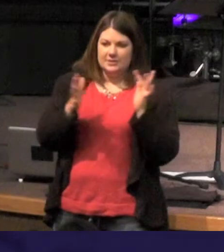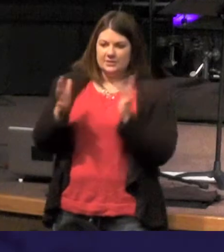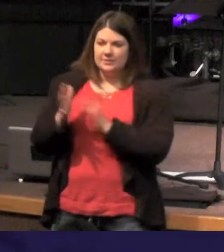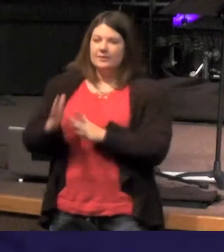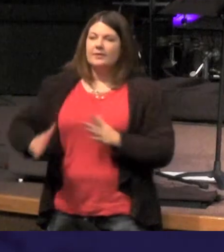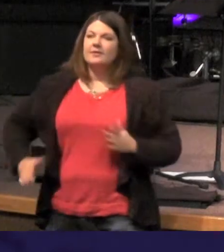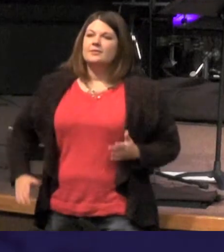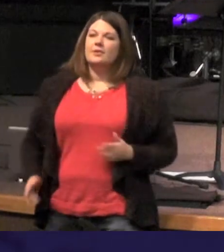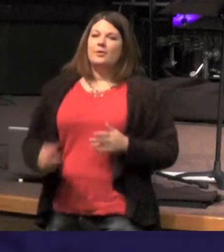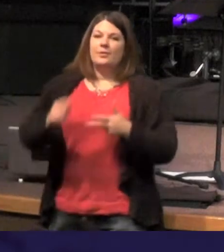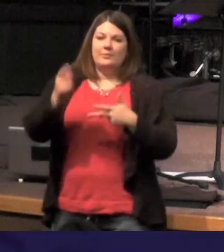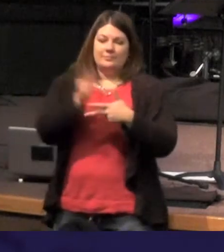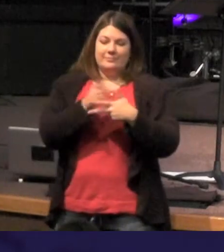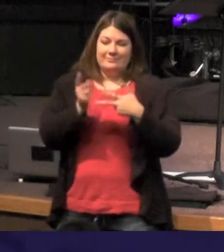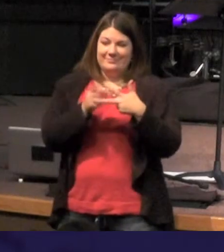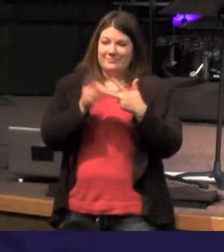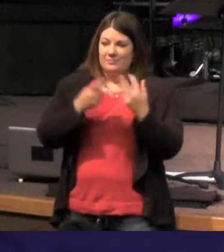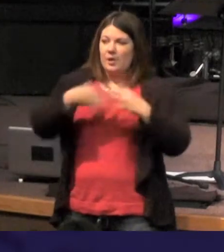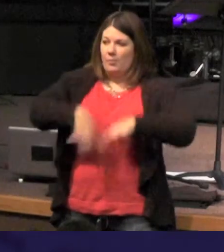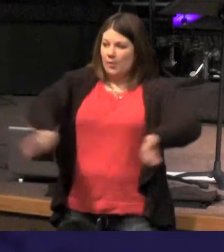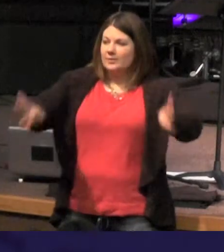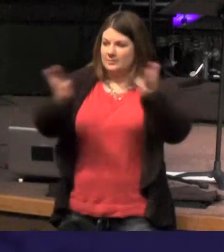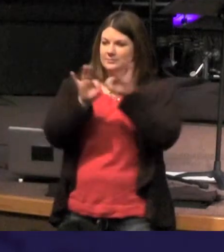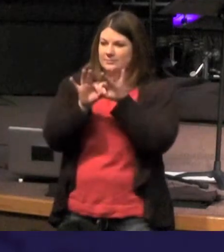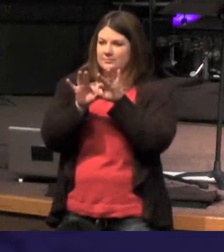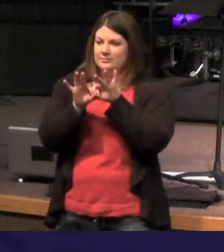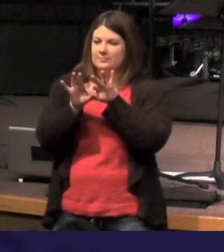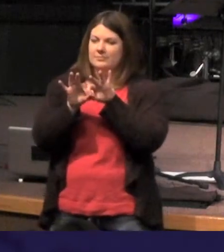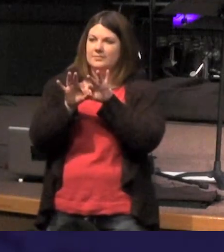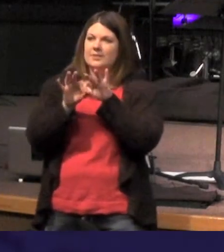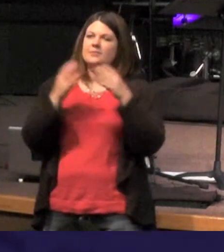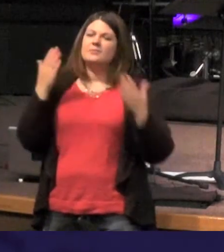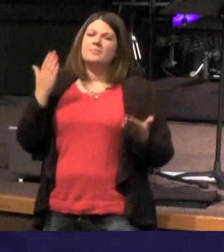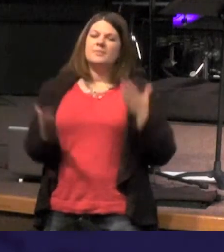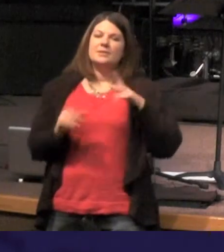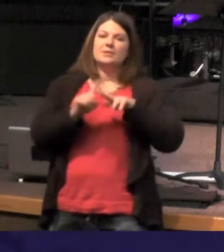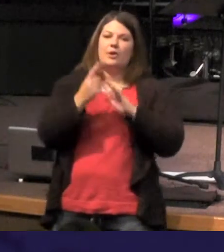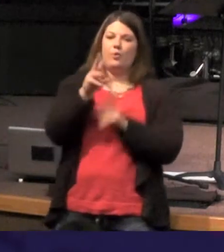what those things say are significant and so we we might start just with the word not gonna say